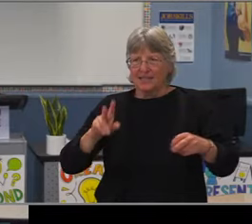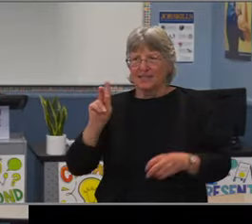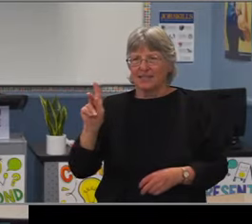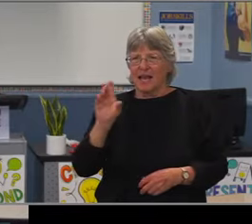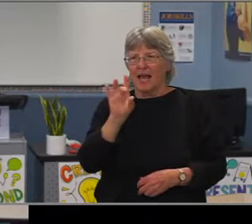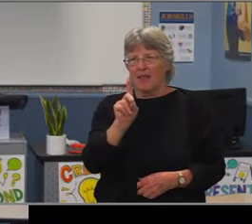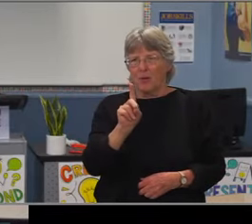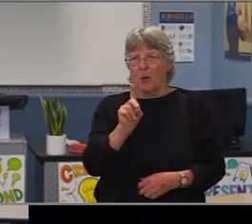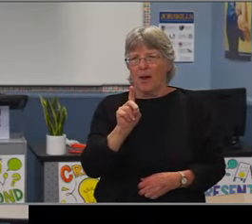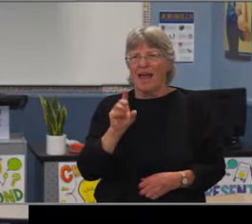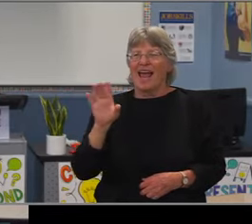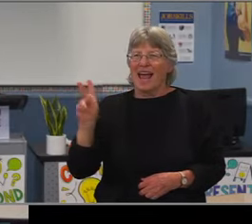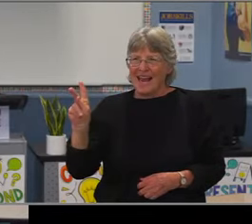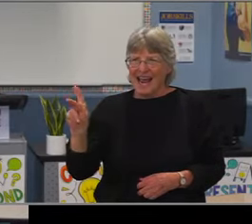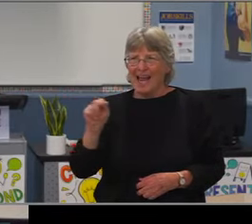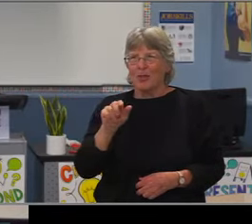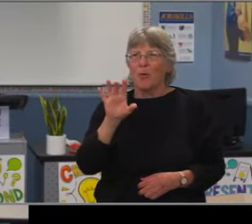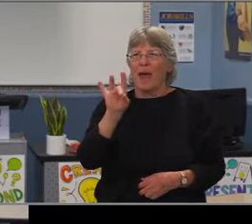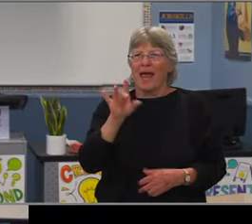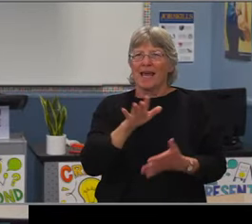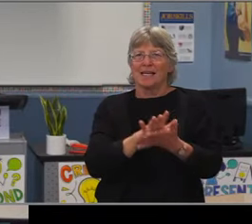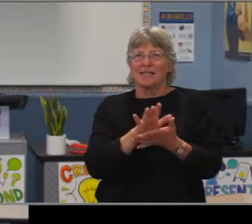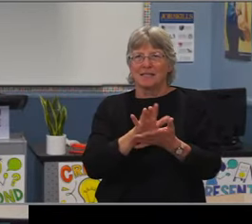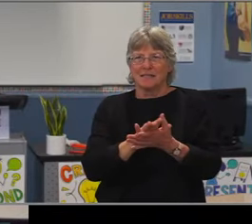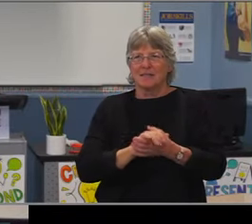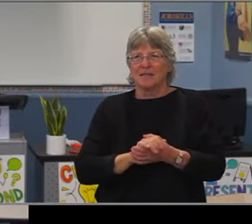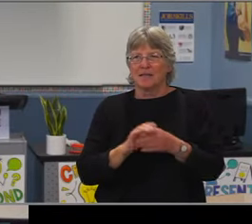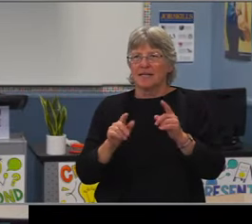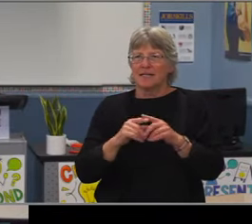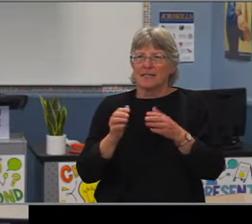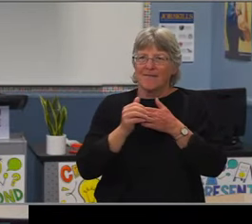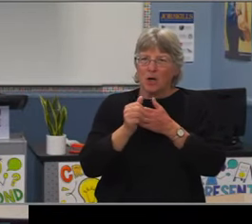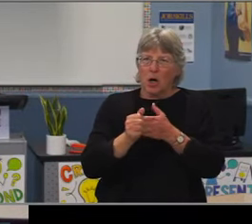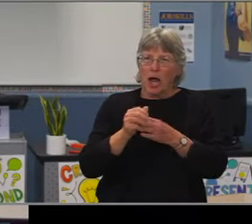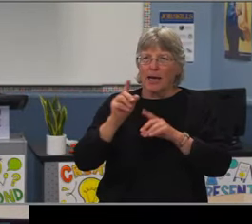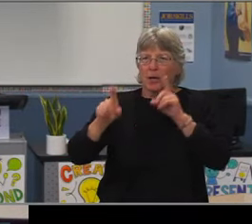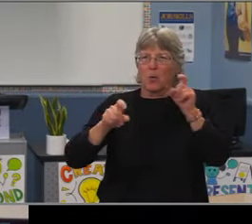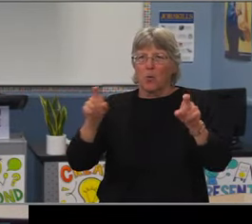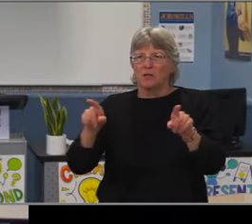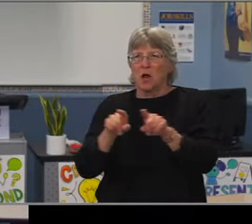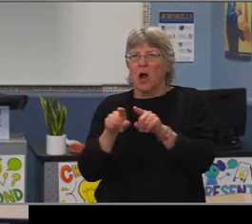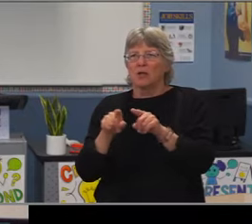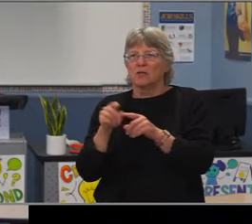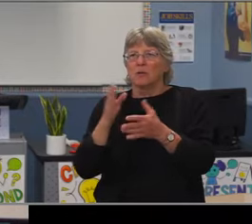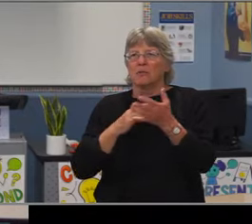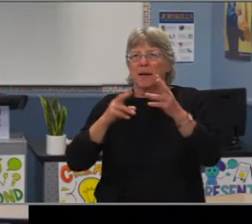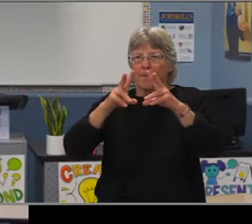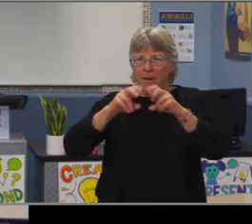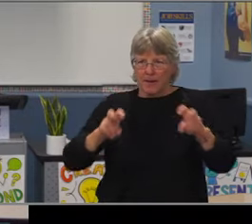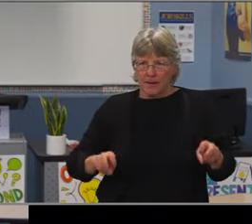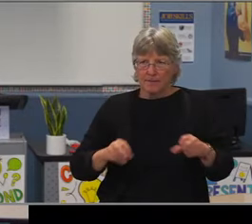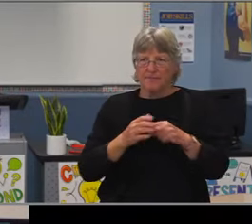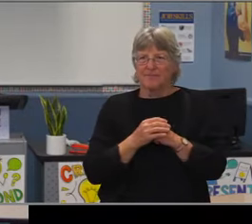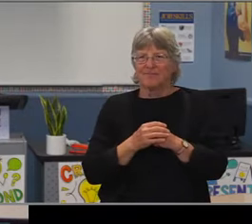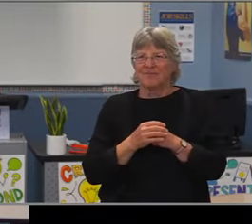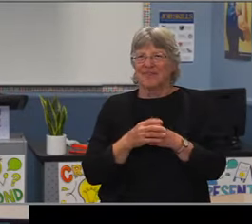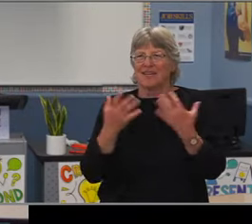So you see essentially that the majority of our schools are anywhere from 58 to 78% elementary schools.